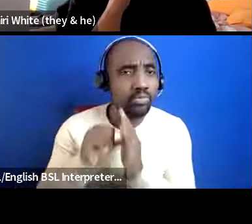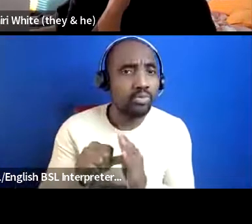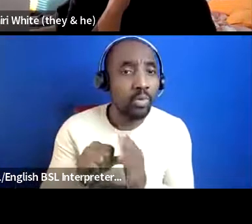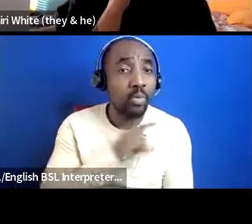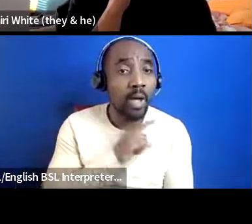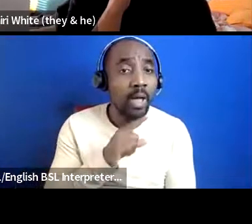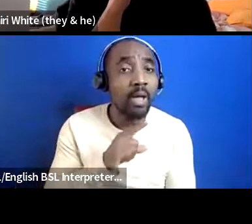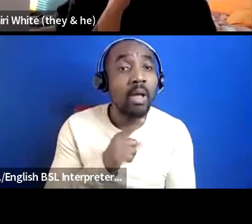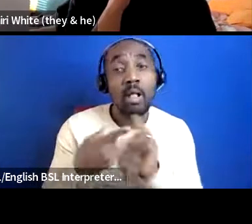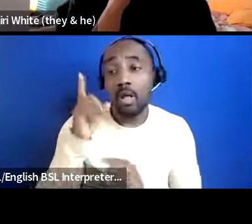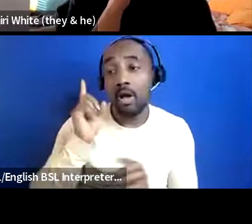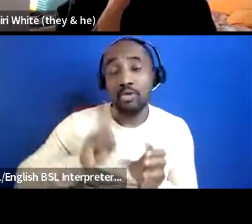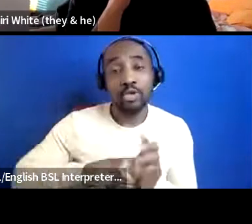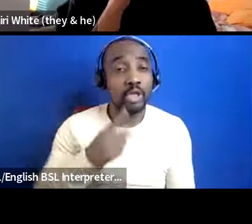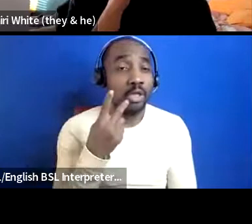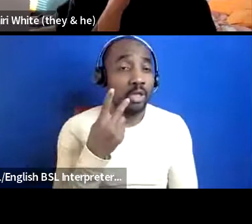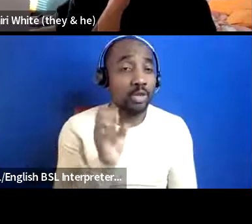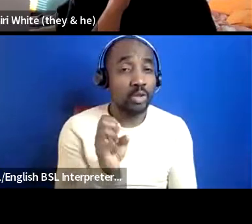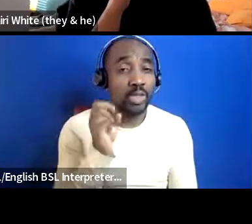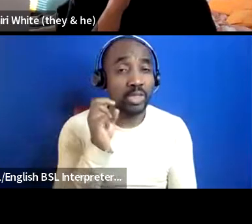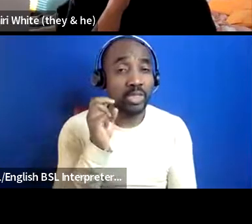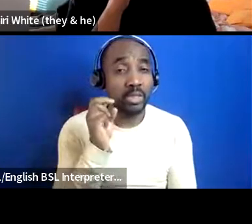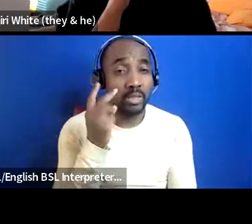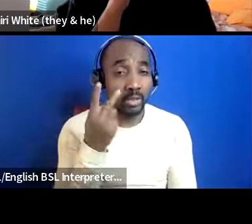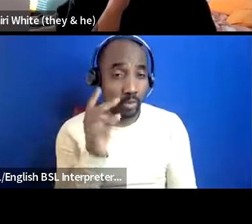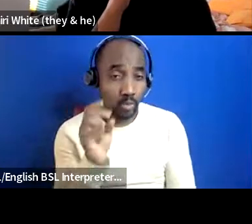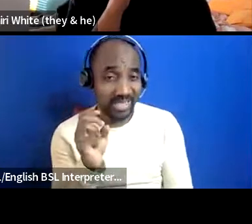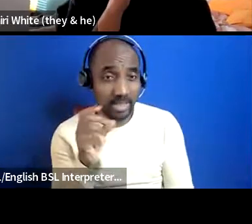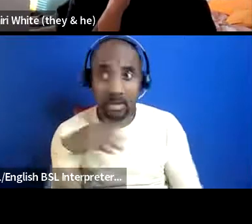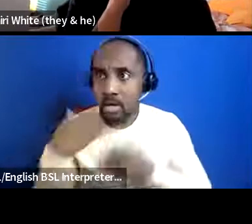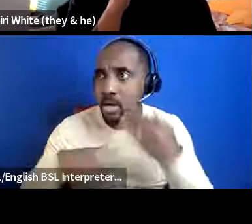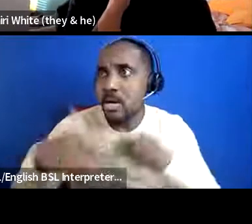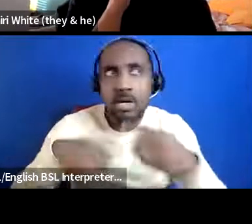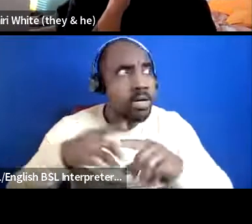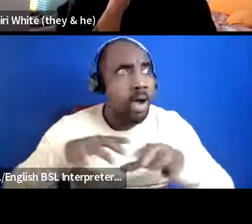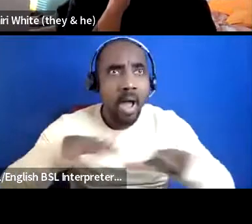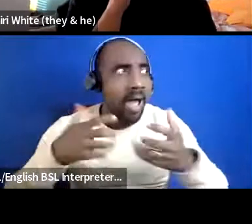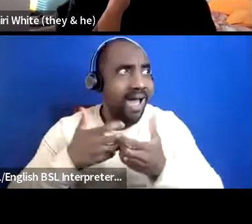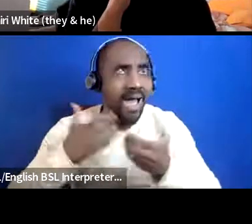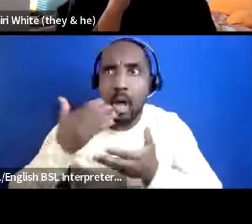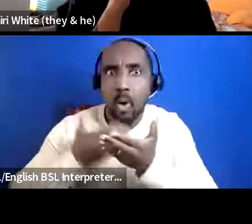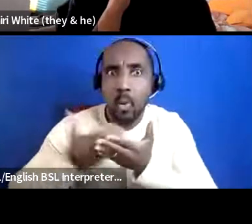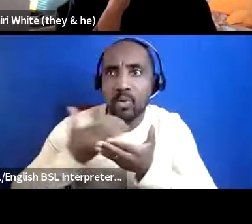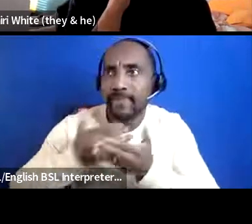pandemic and it was like go go go go go we need to like save ourselves and save our people um